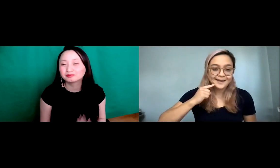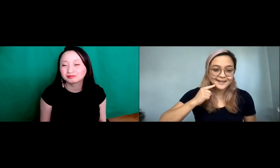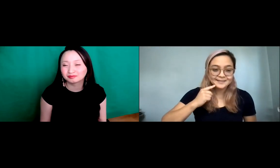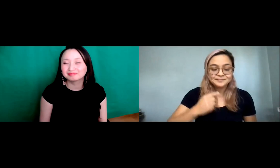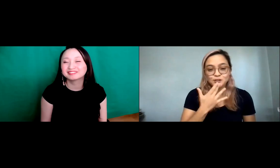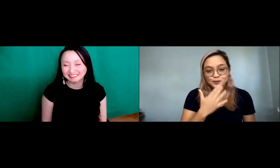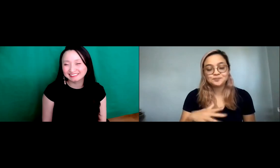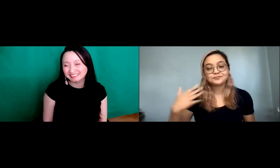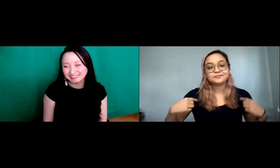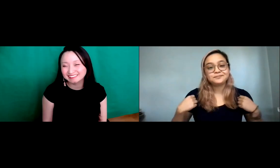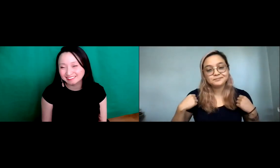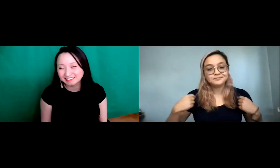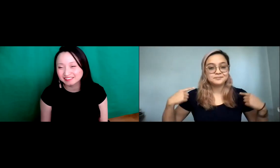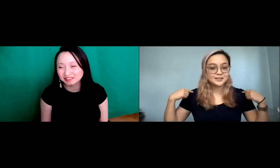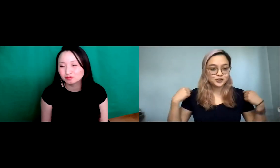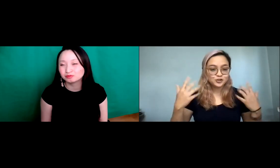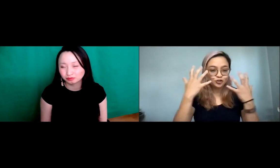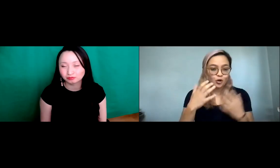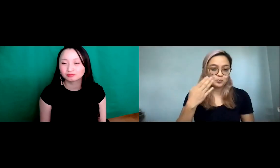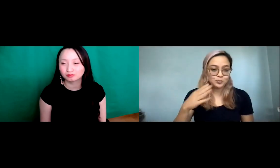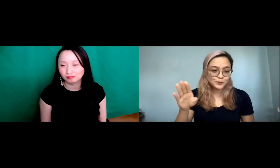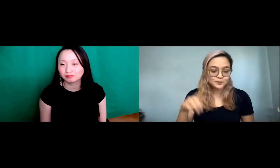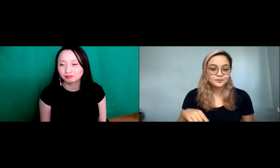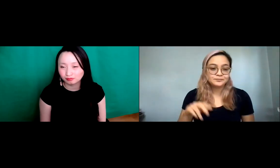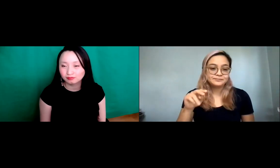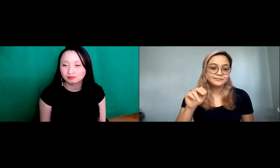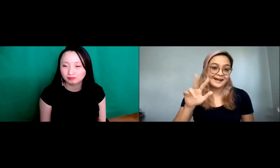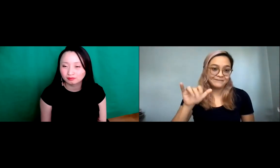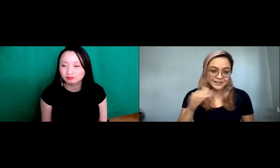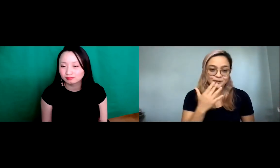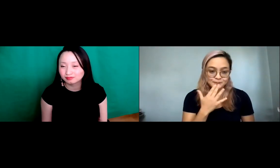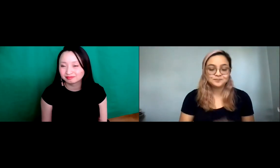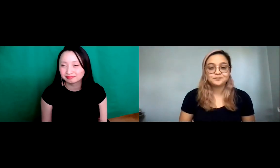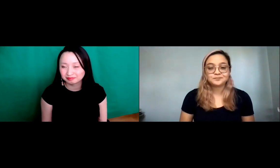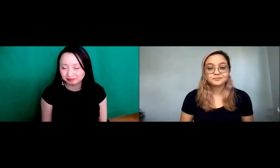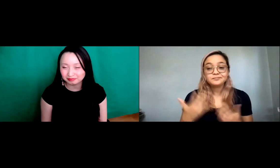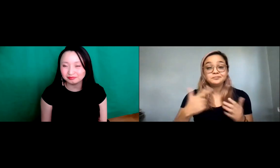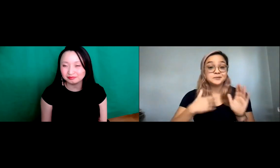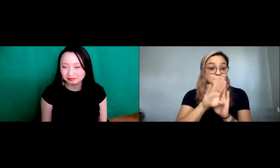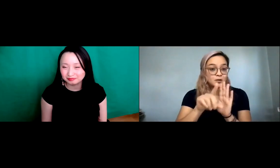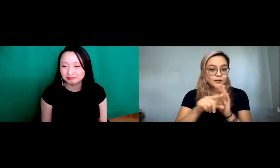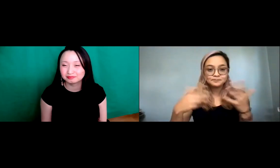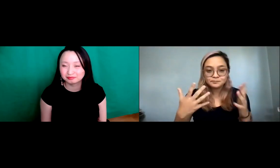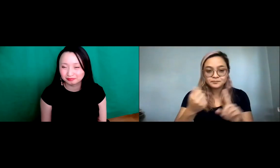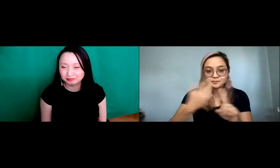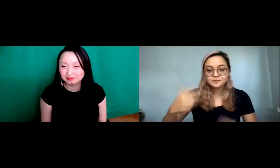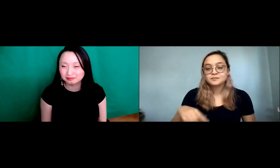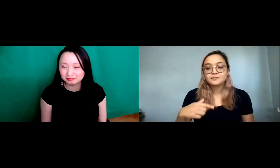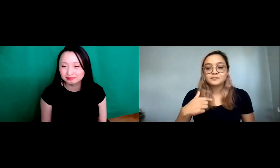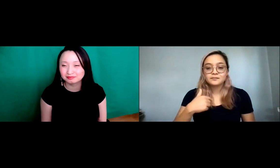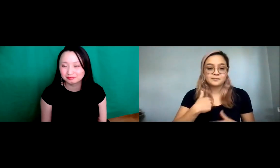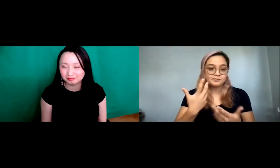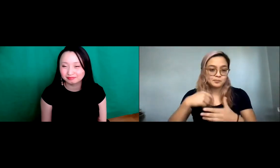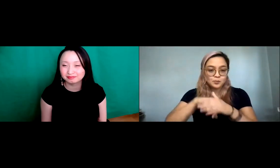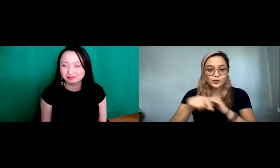Kind of like cotton candy colored, and I'm wearing a dark blue t-shirt, may be colored.